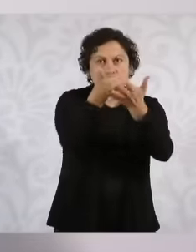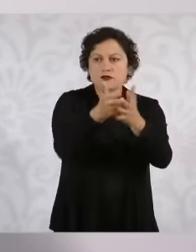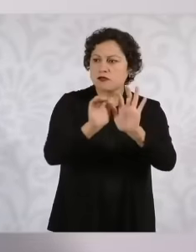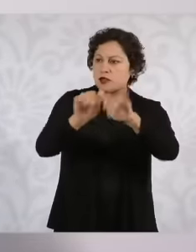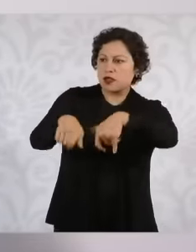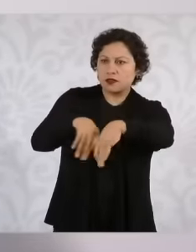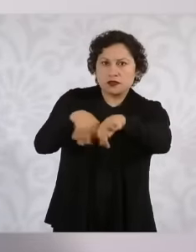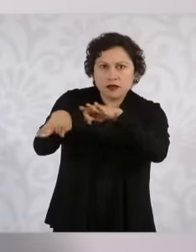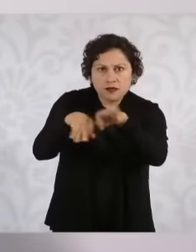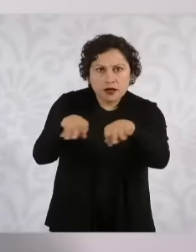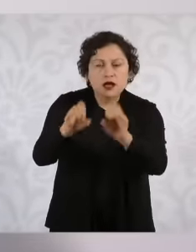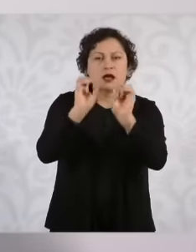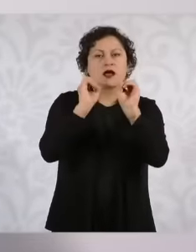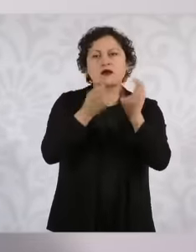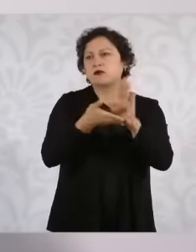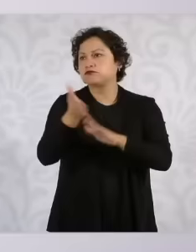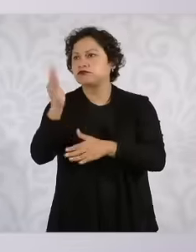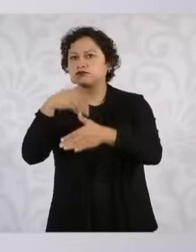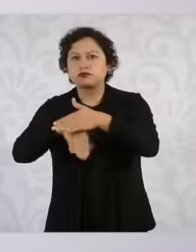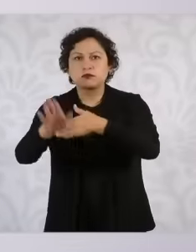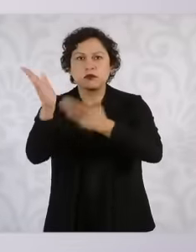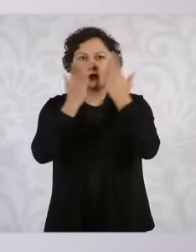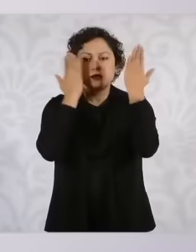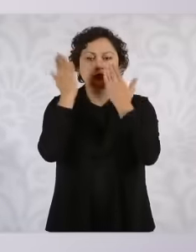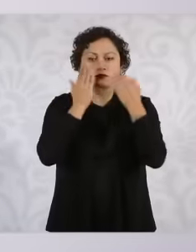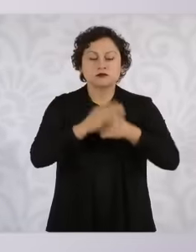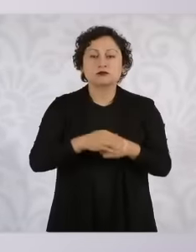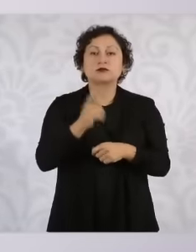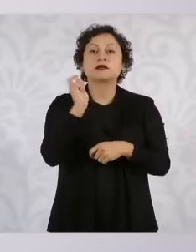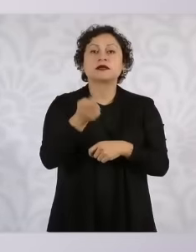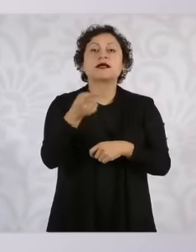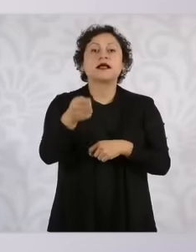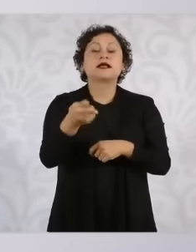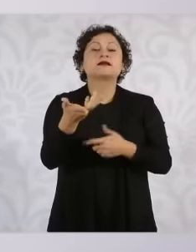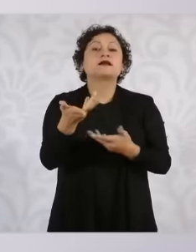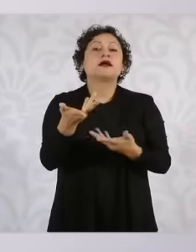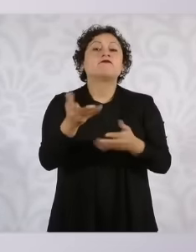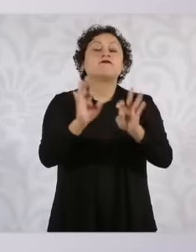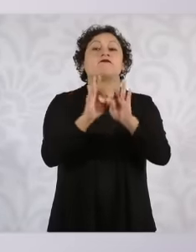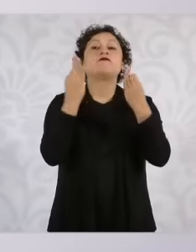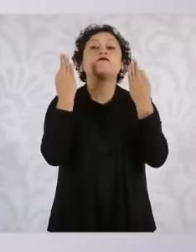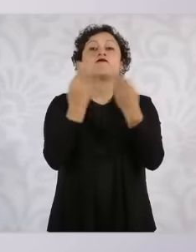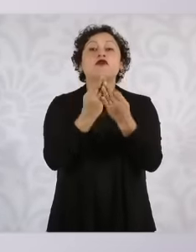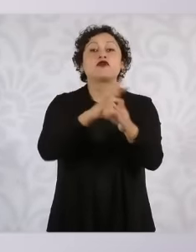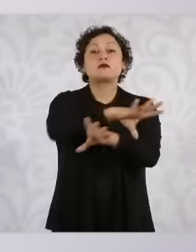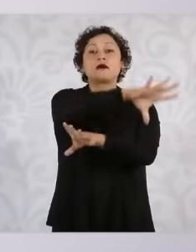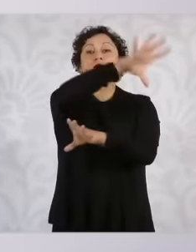say, a comprehensive focused strategy that allows us to comprehensively serve families